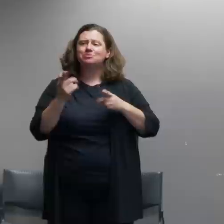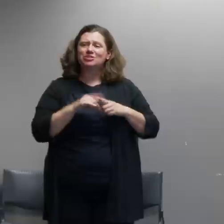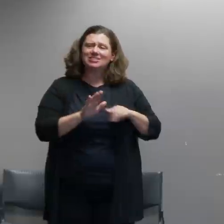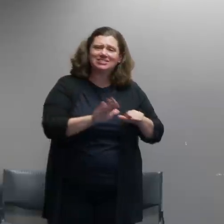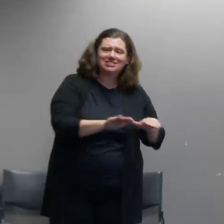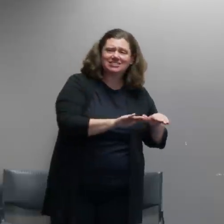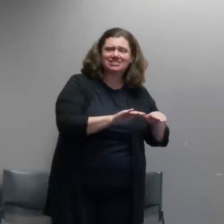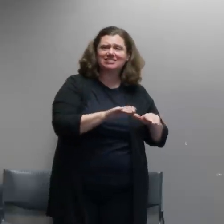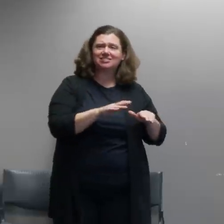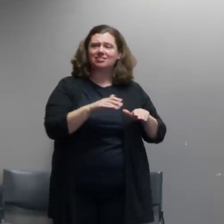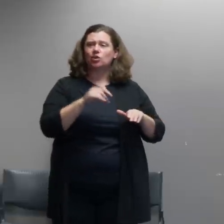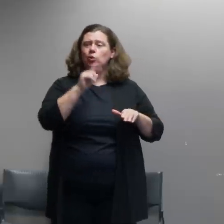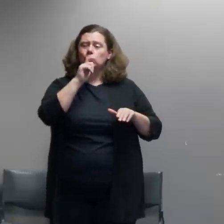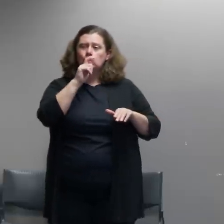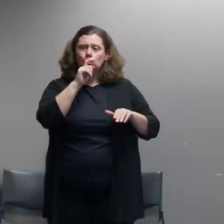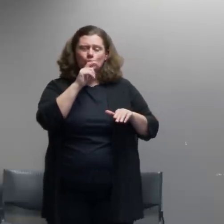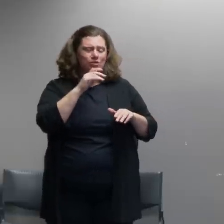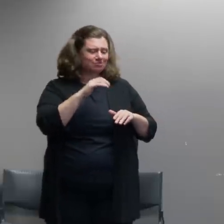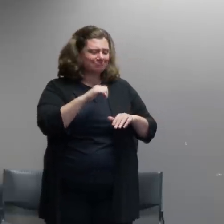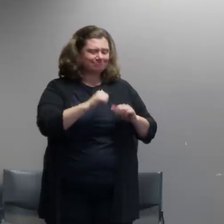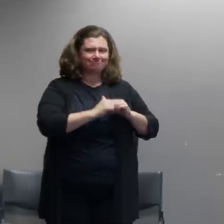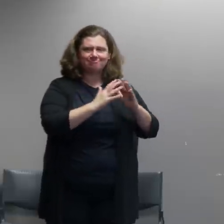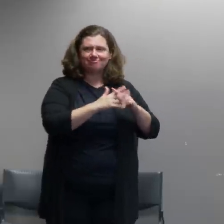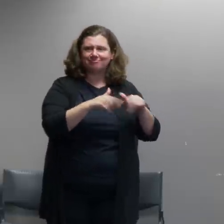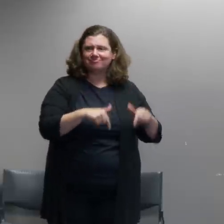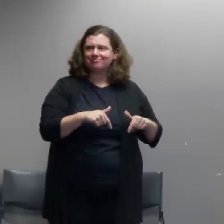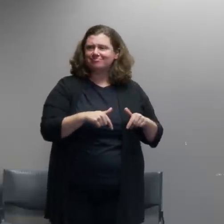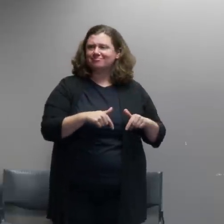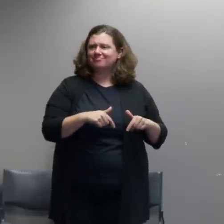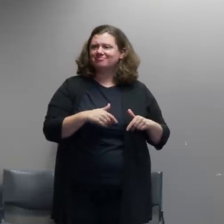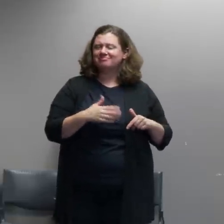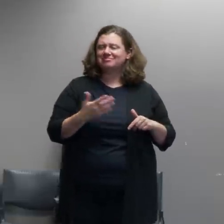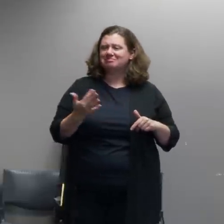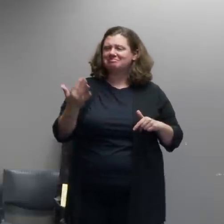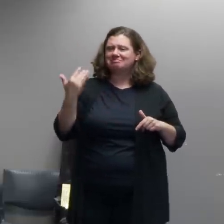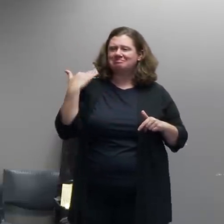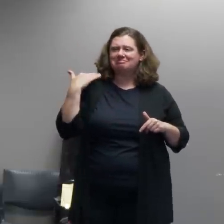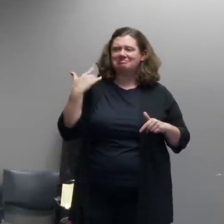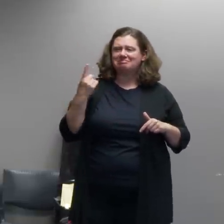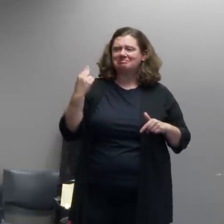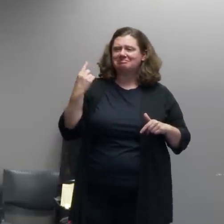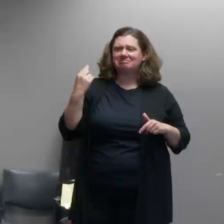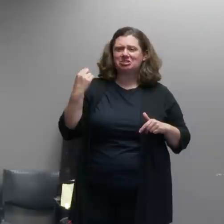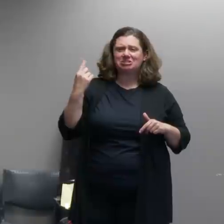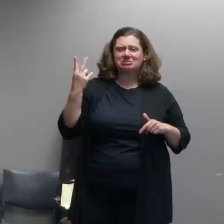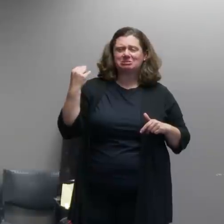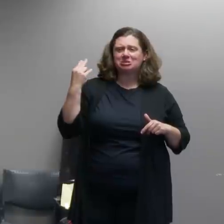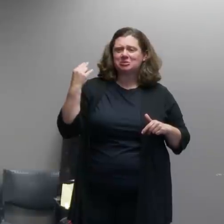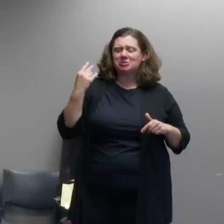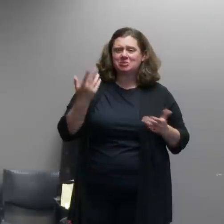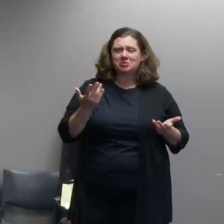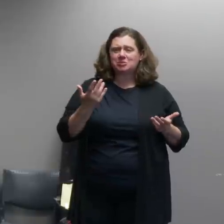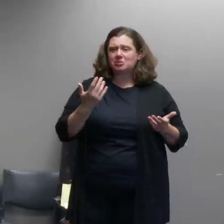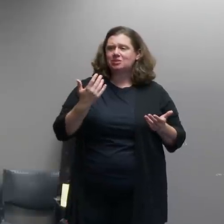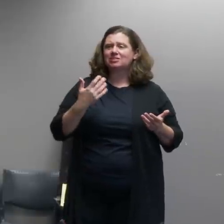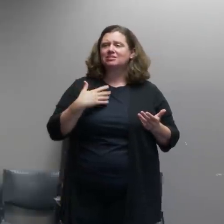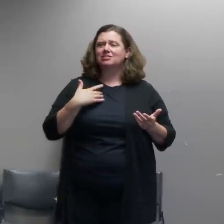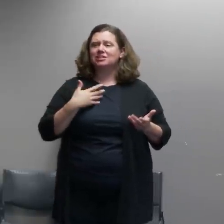about a year or more ago with specially trained officers to go out and try to make contact with event organizers or people